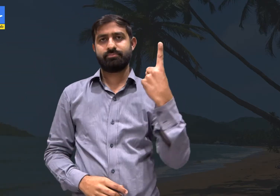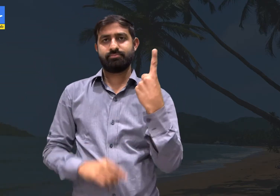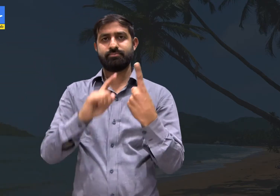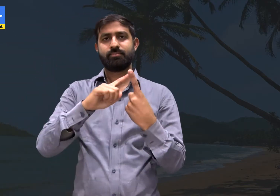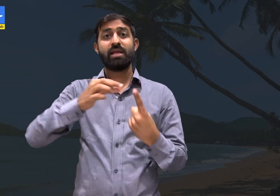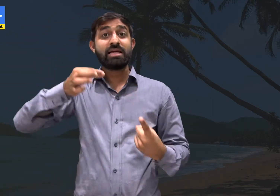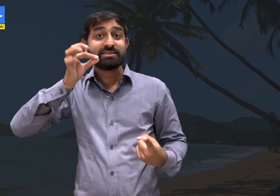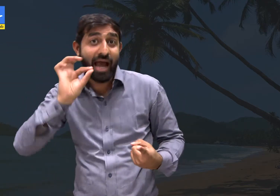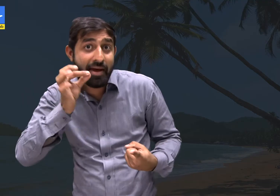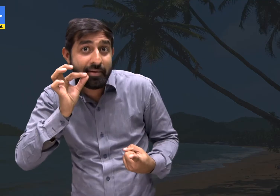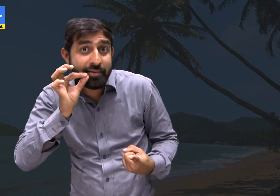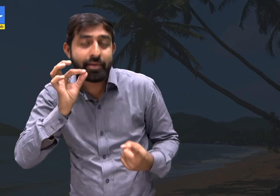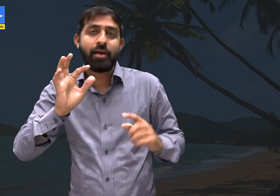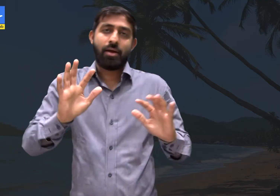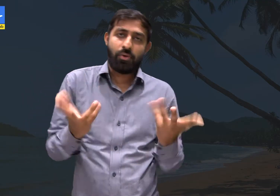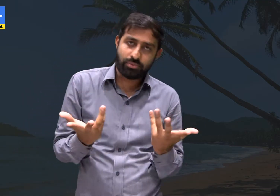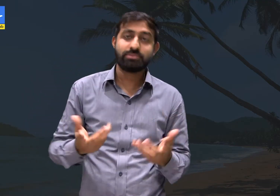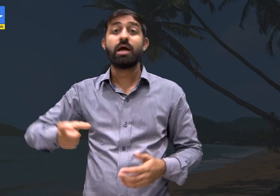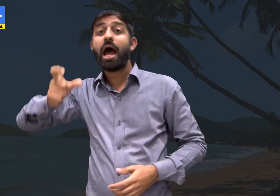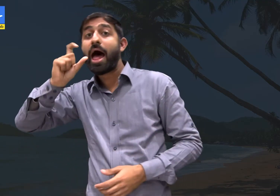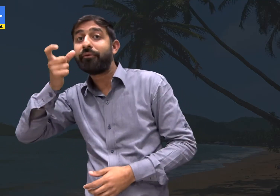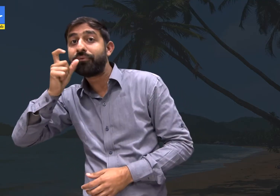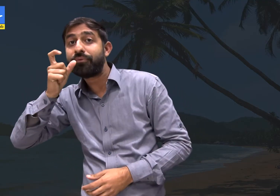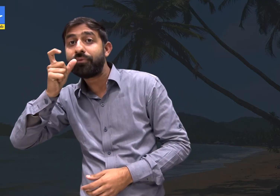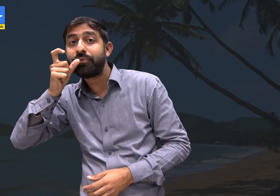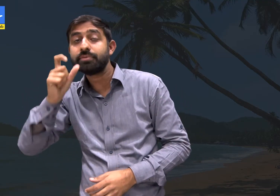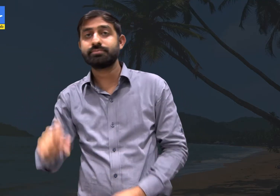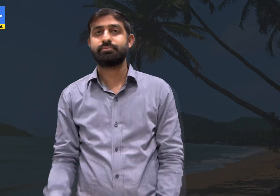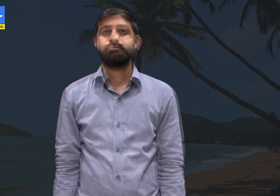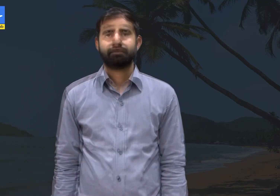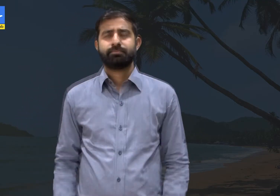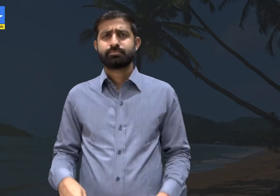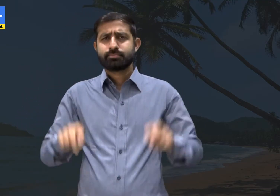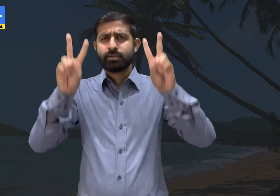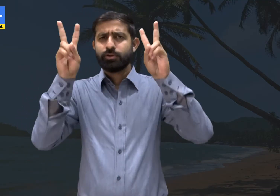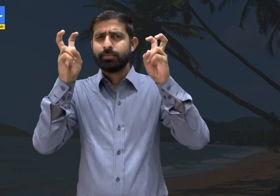tea or coffee?